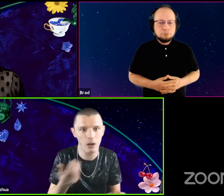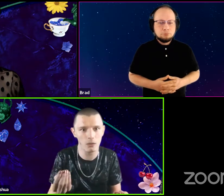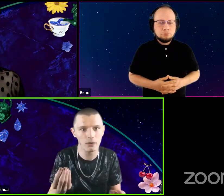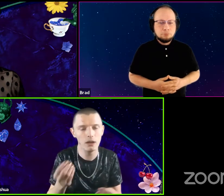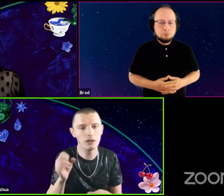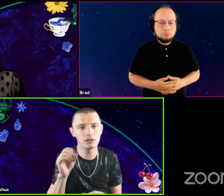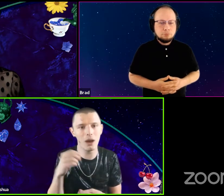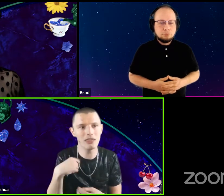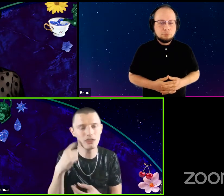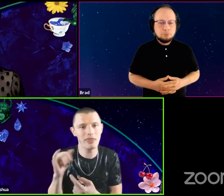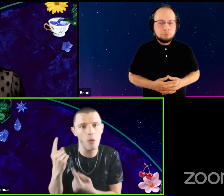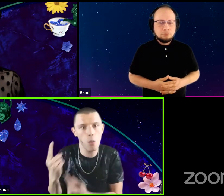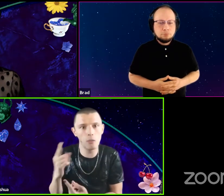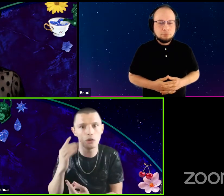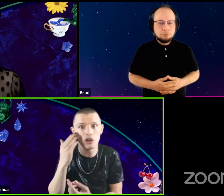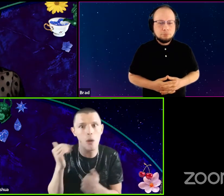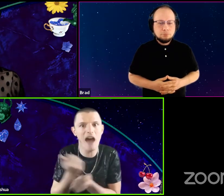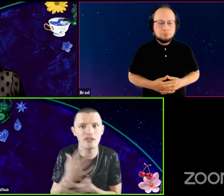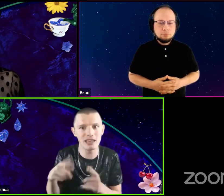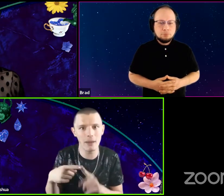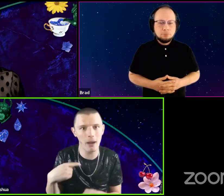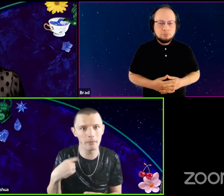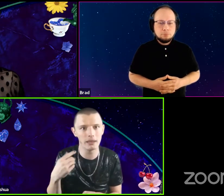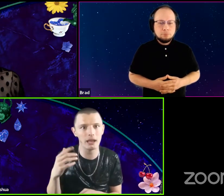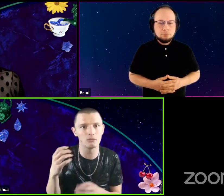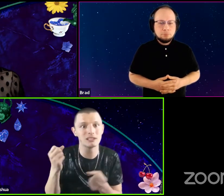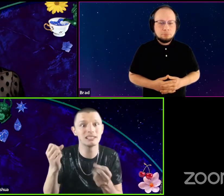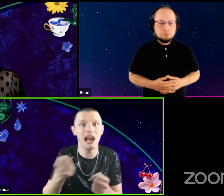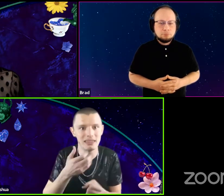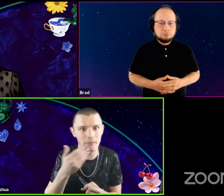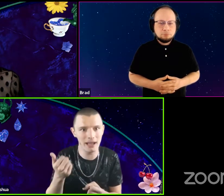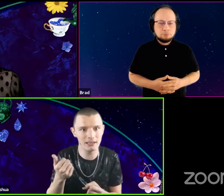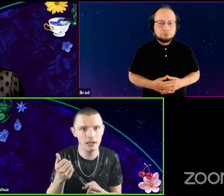So I thought that one would know everything about me and he would sign the best.